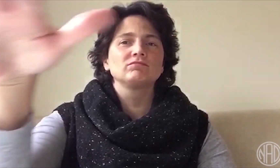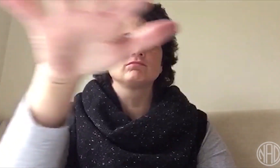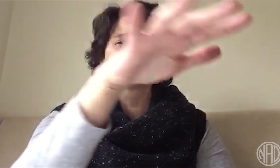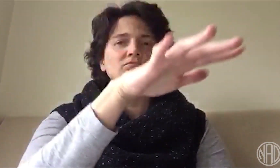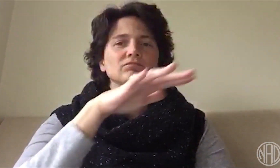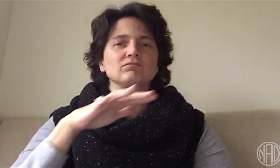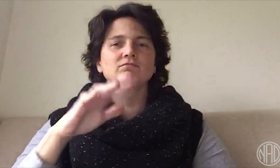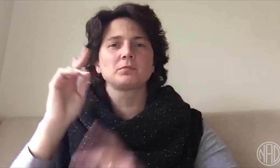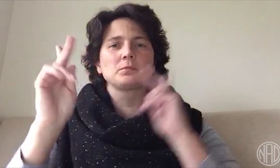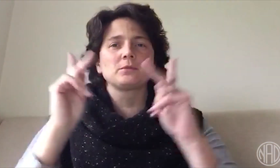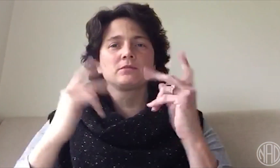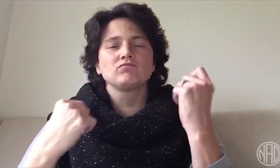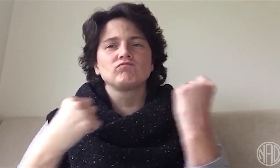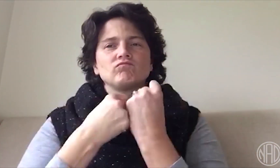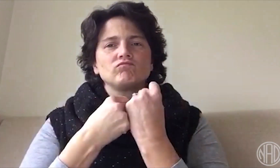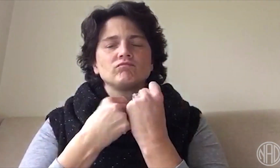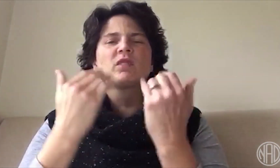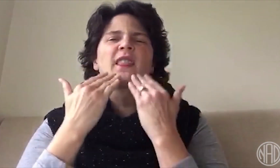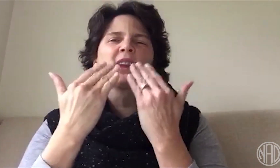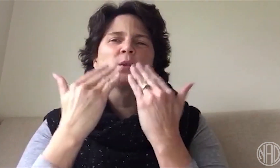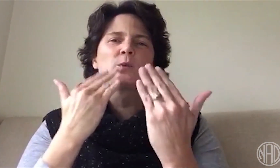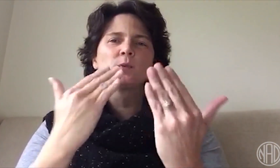Thank you everyone for your support.